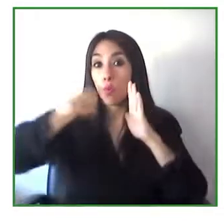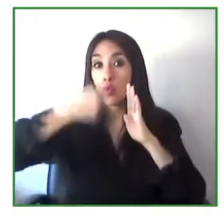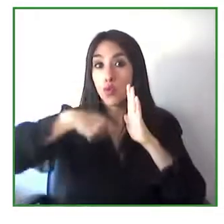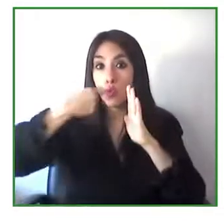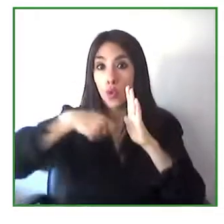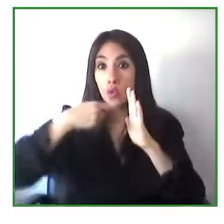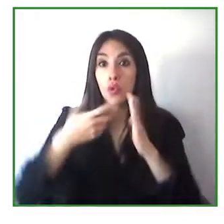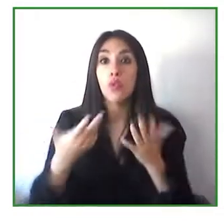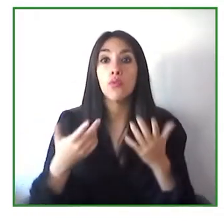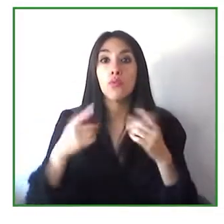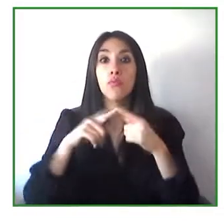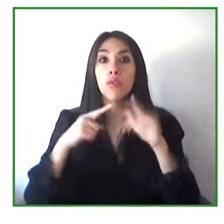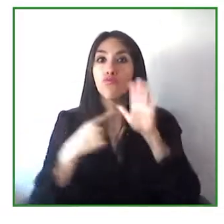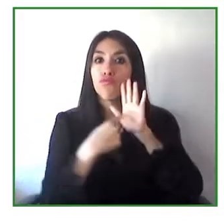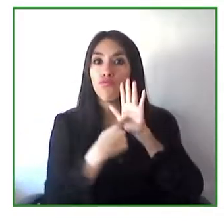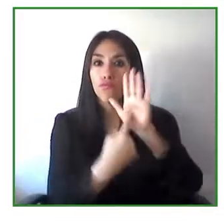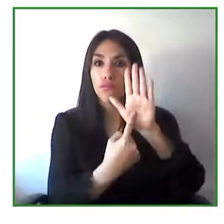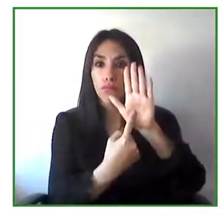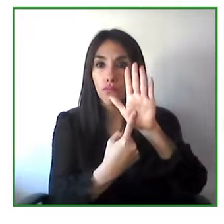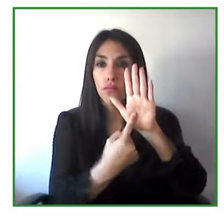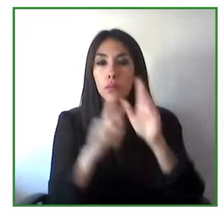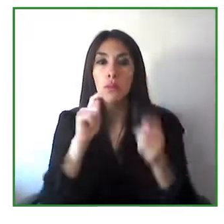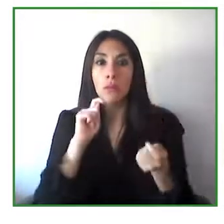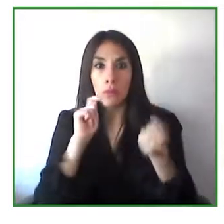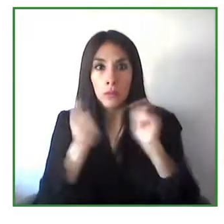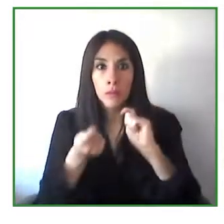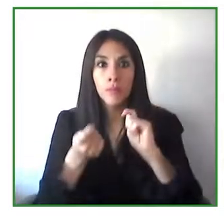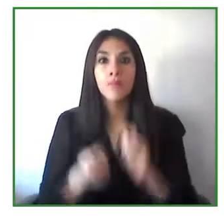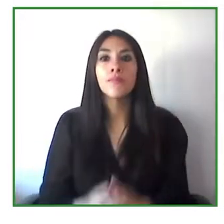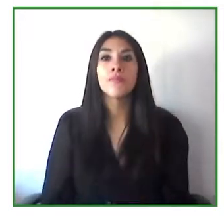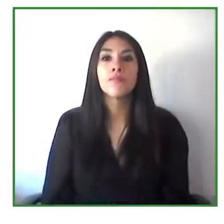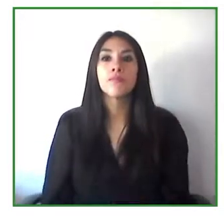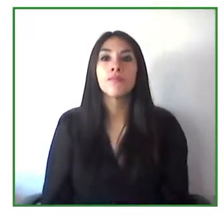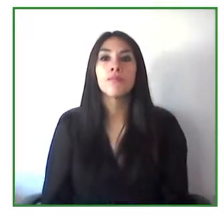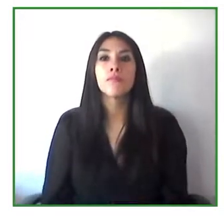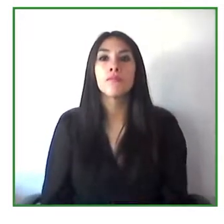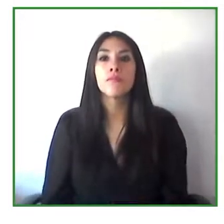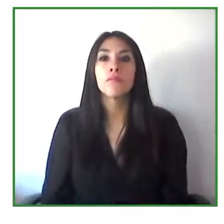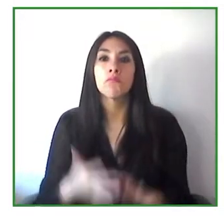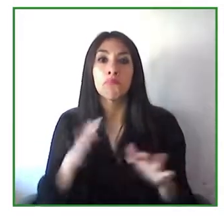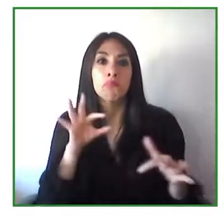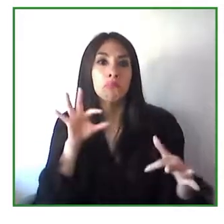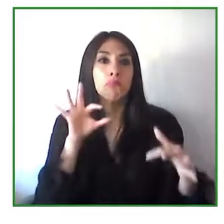Transfer and a joint initiative by Ashoka, Fundación